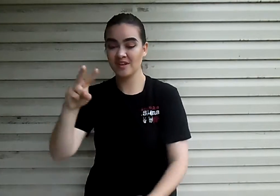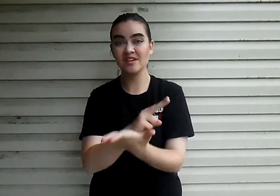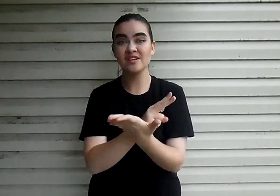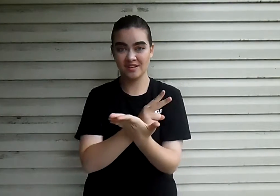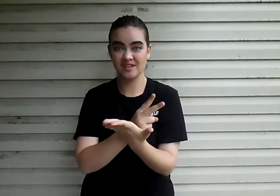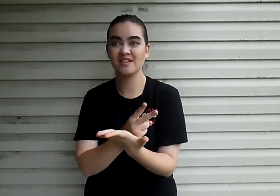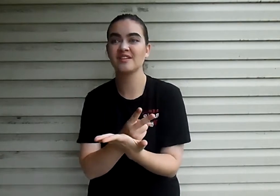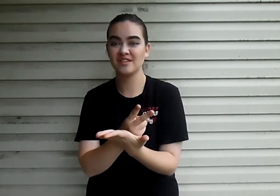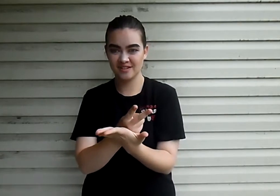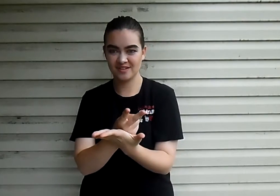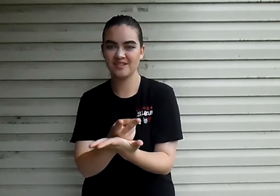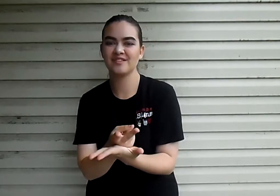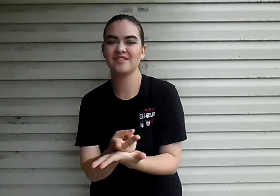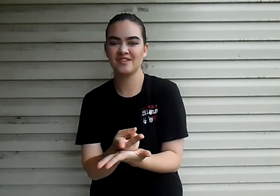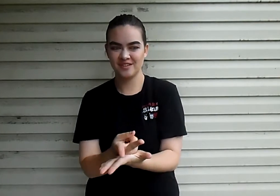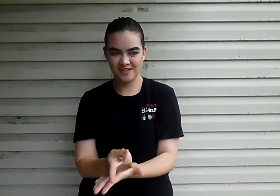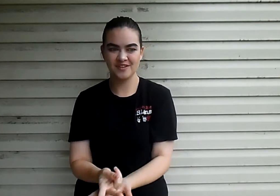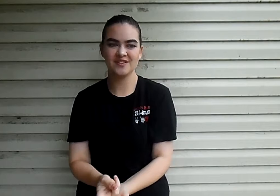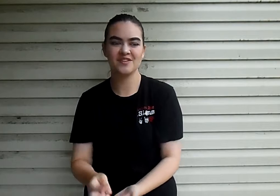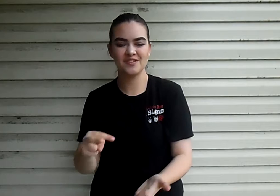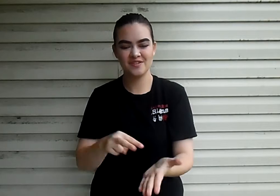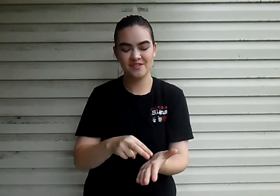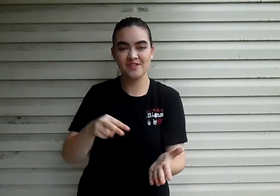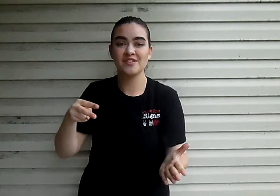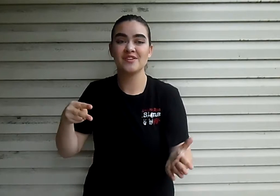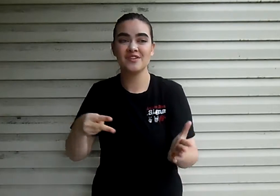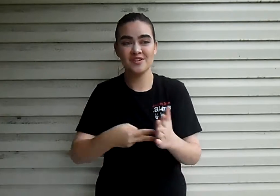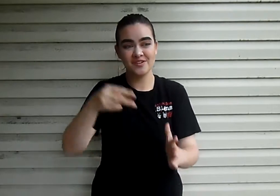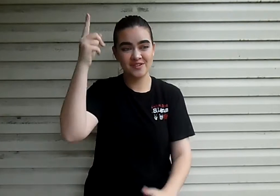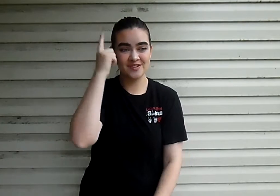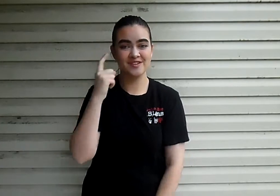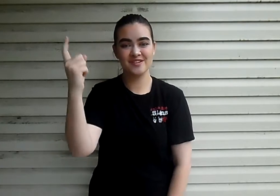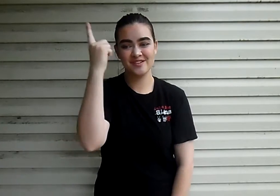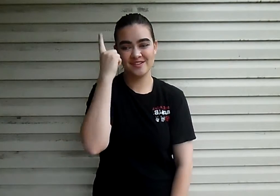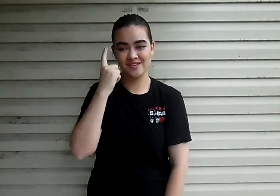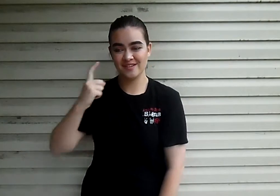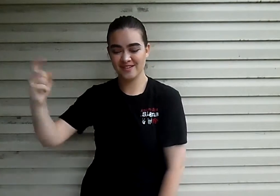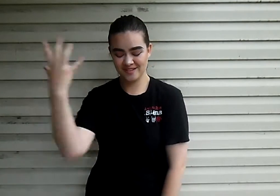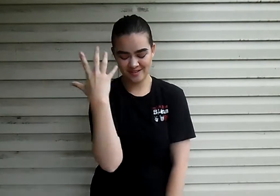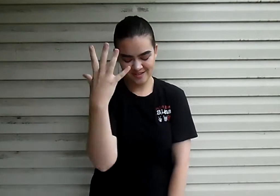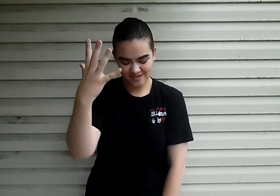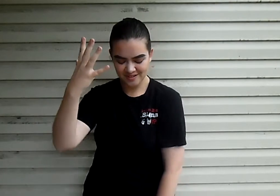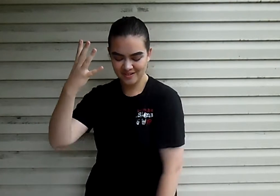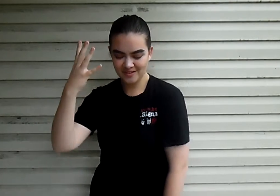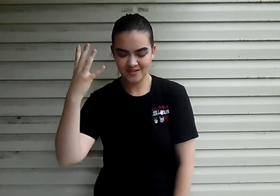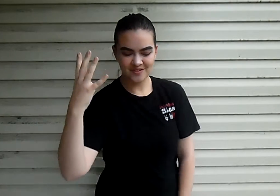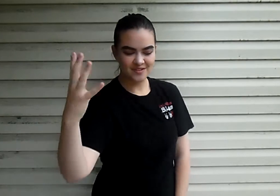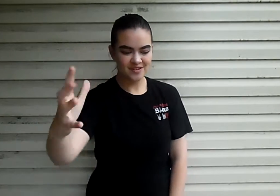If I roll over when it's over